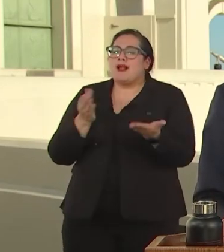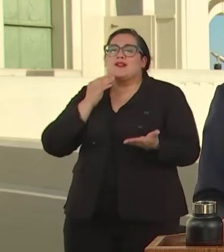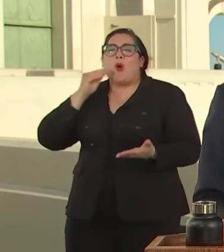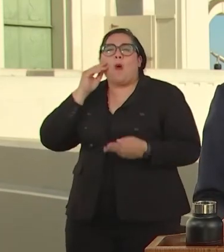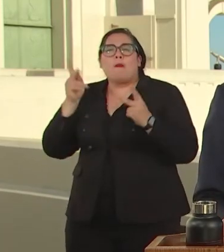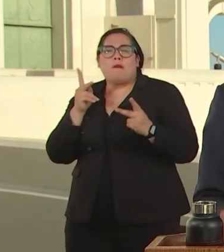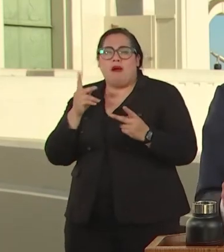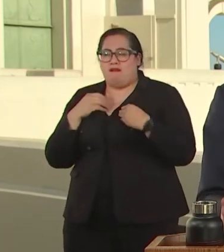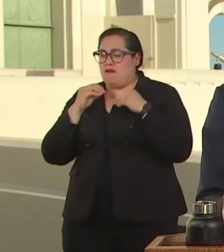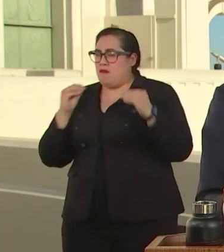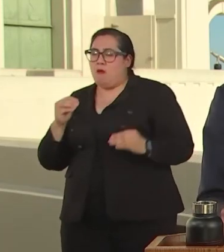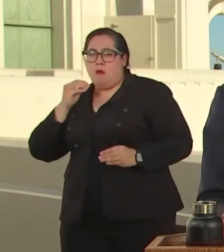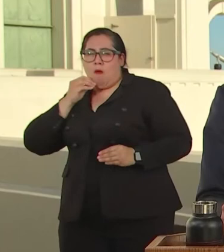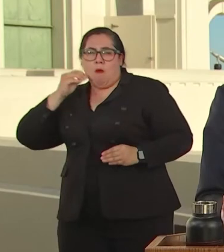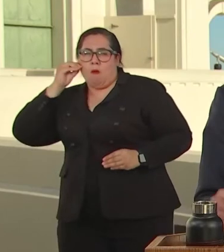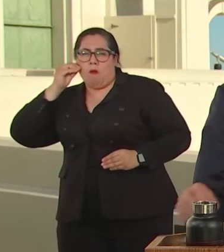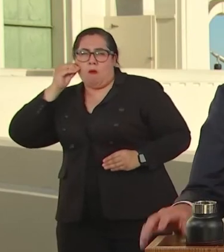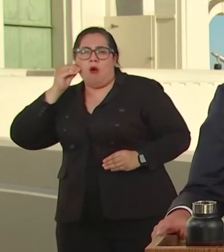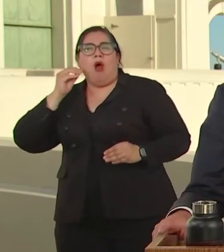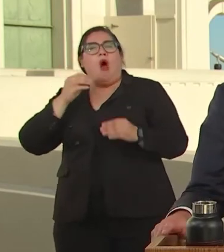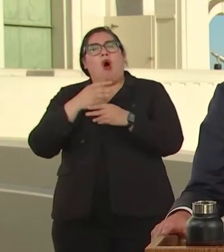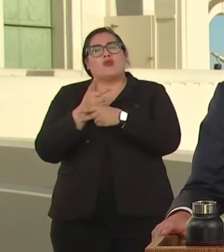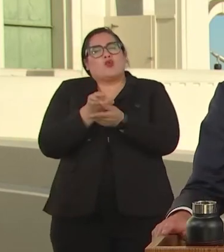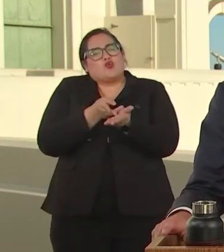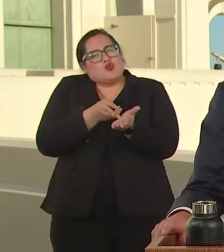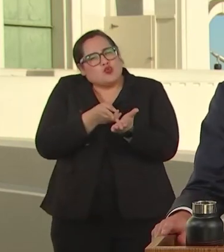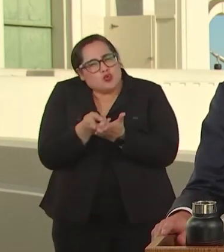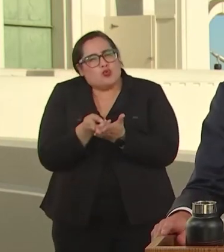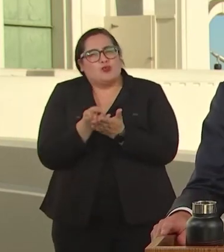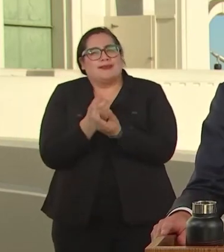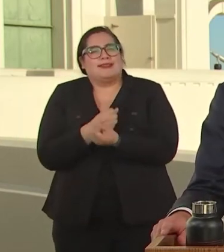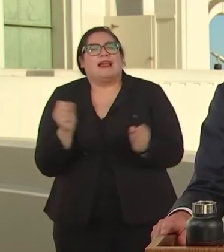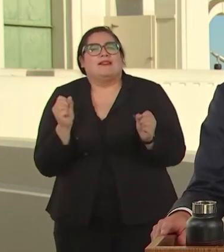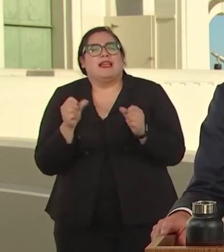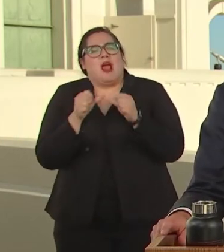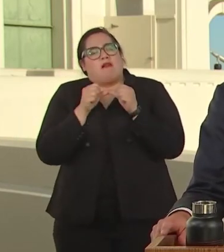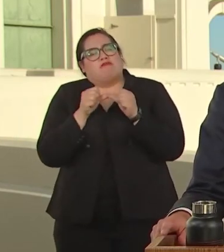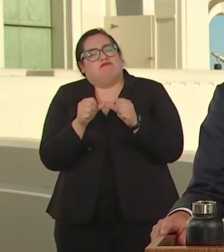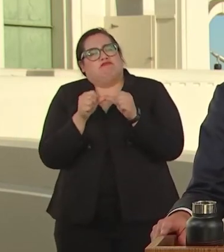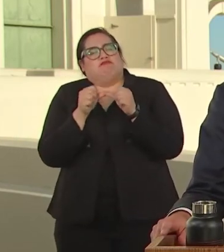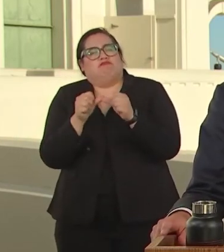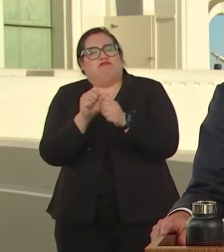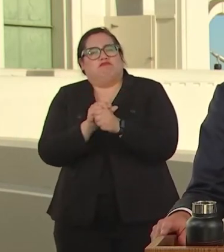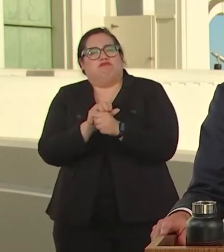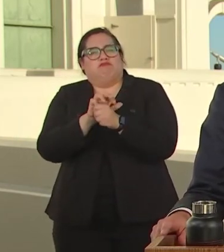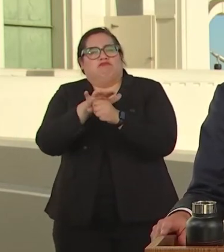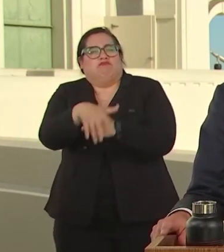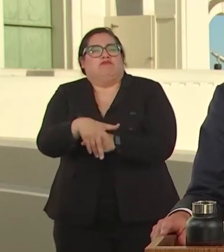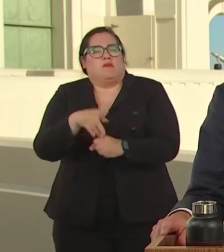AND IT CREATES GENUINE SAFETY AND ENDURING PROSPERITY. MY FRIENDS WE ARE THE